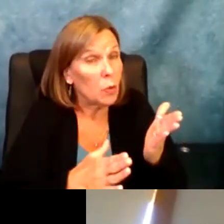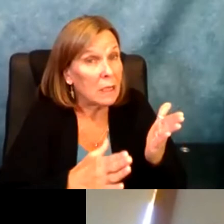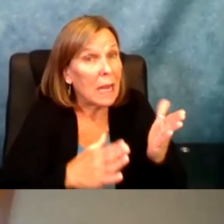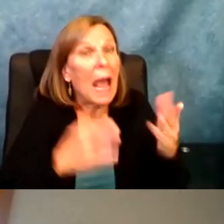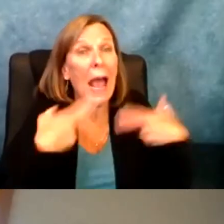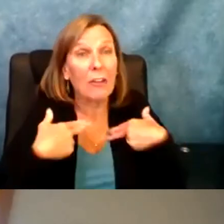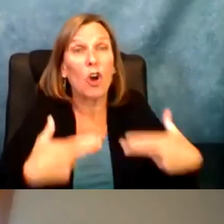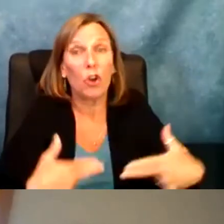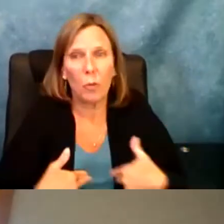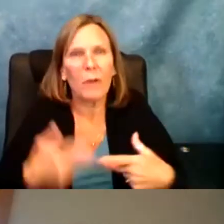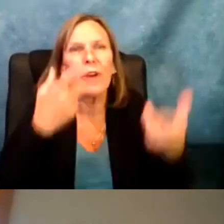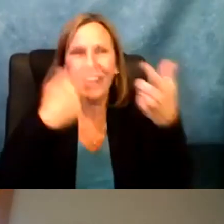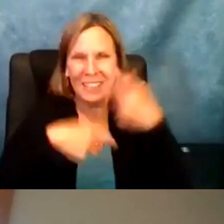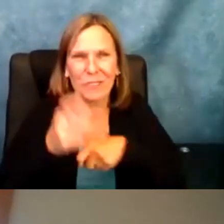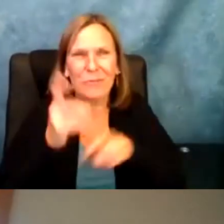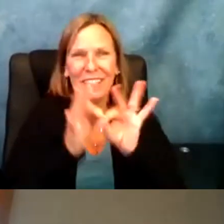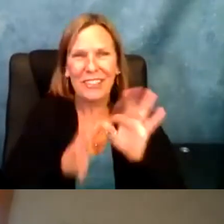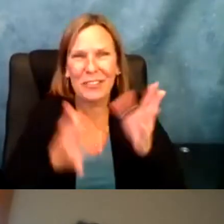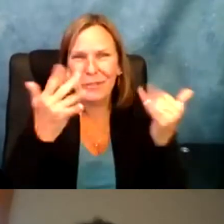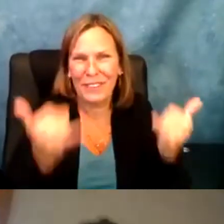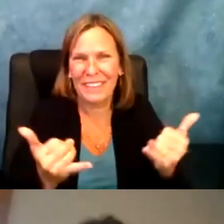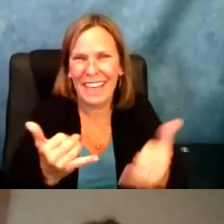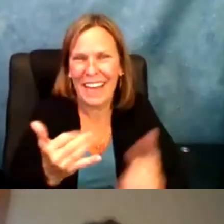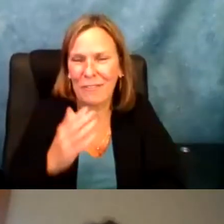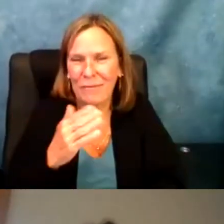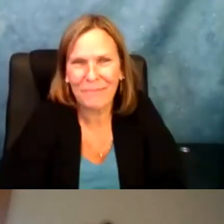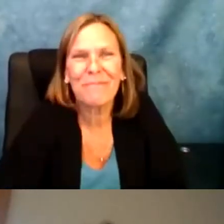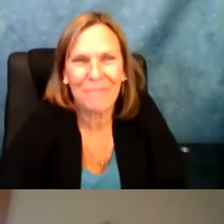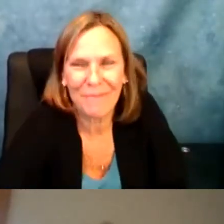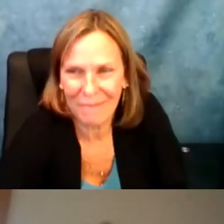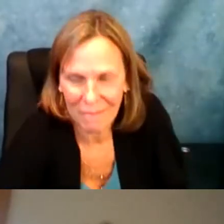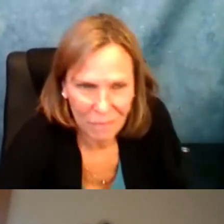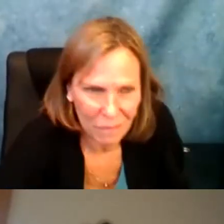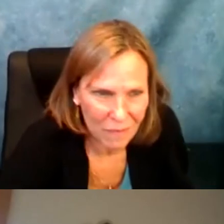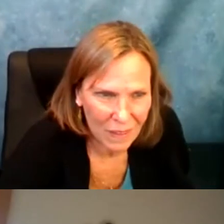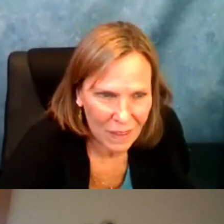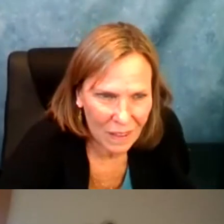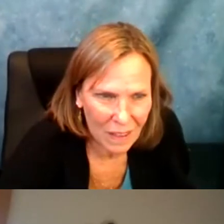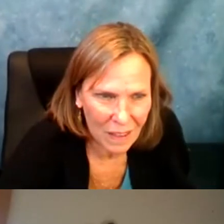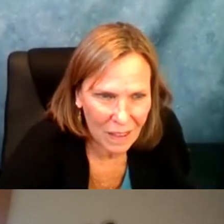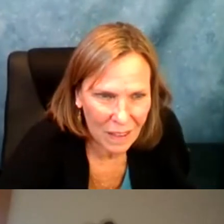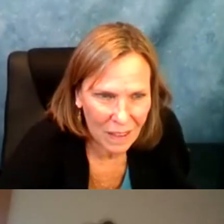You also value them as like a learner and as a